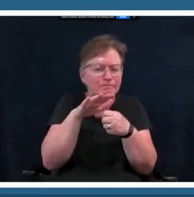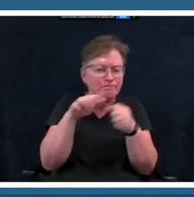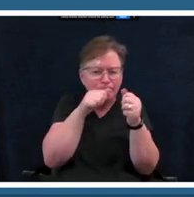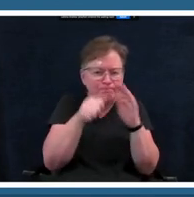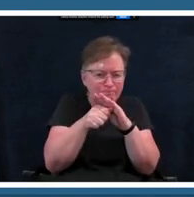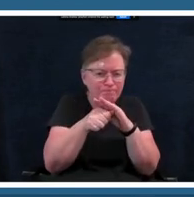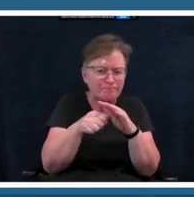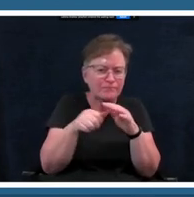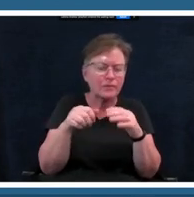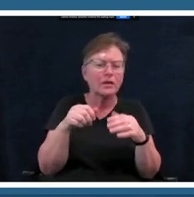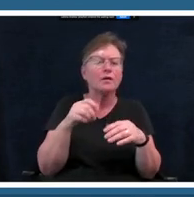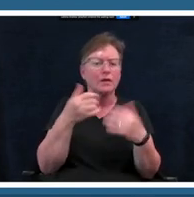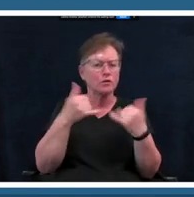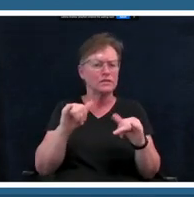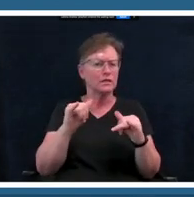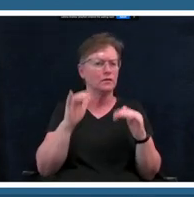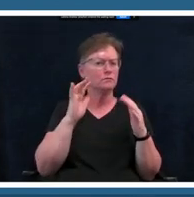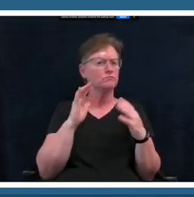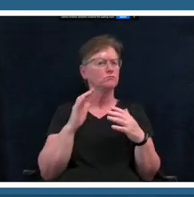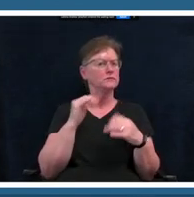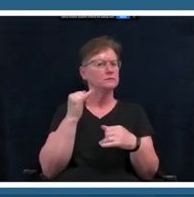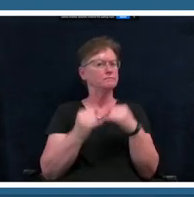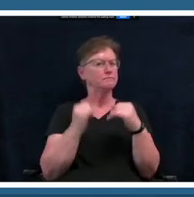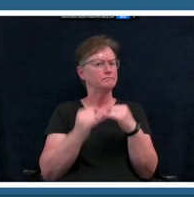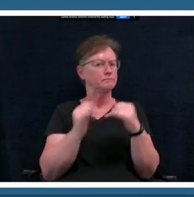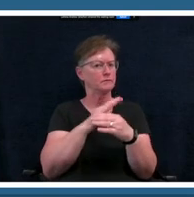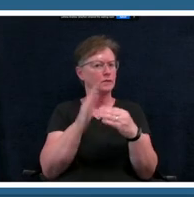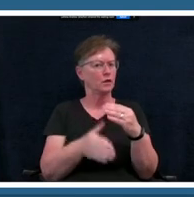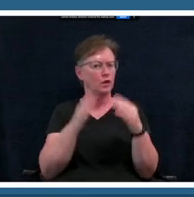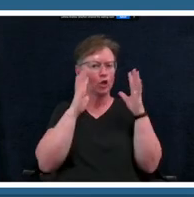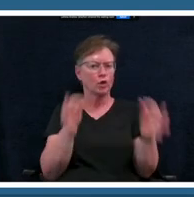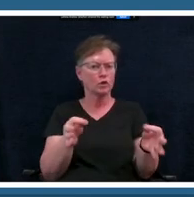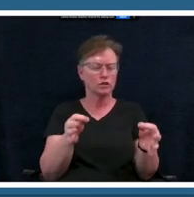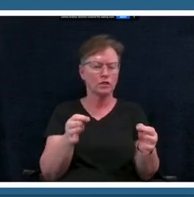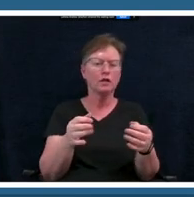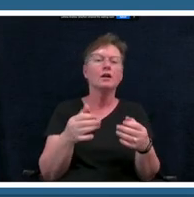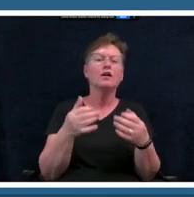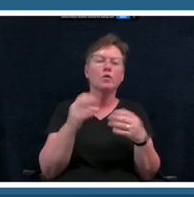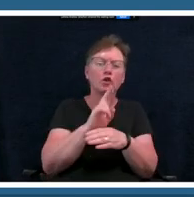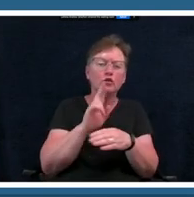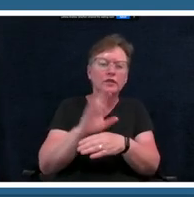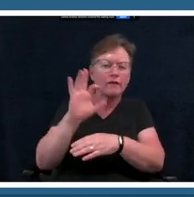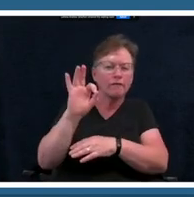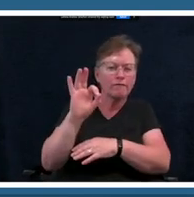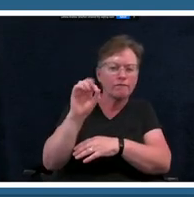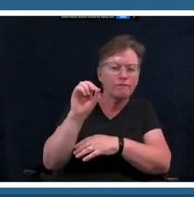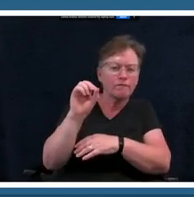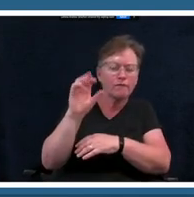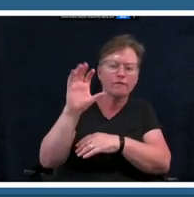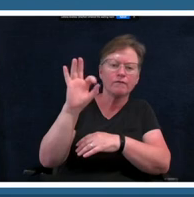bit different we're still using formulas